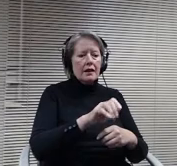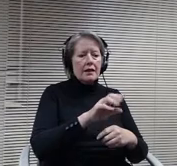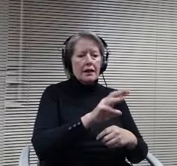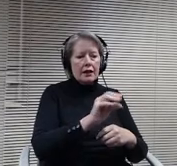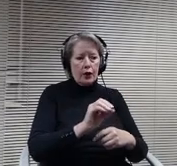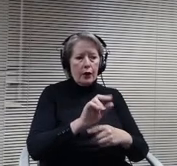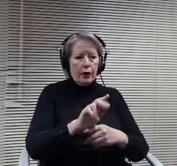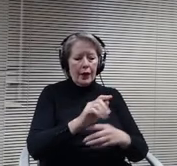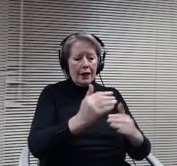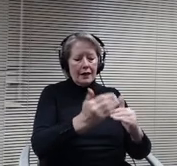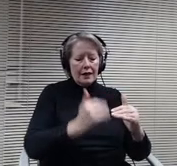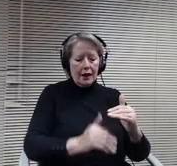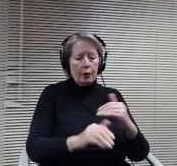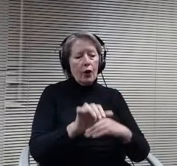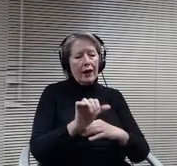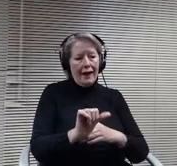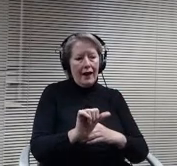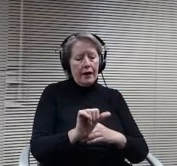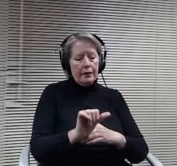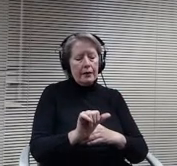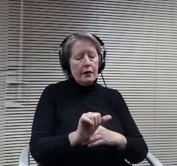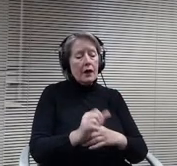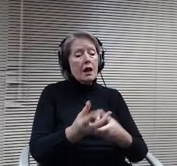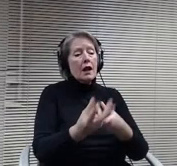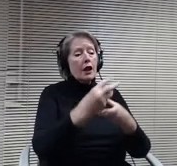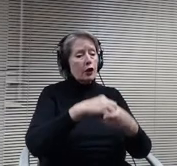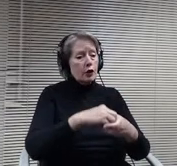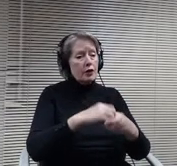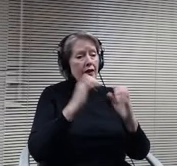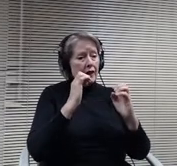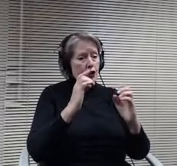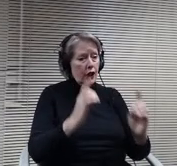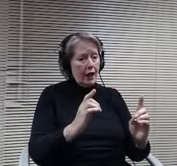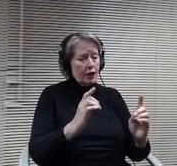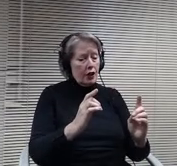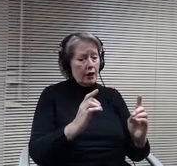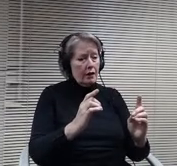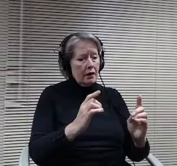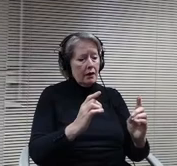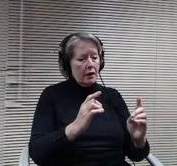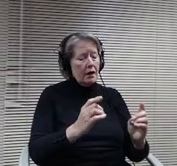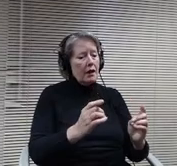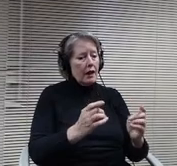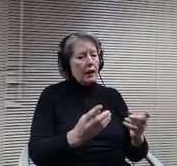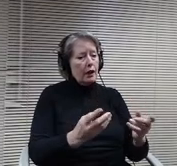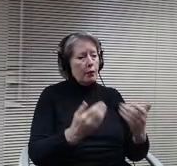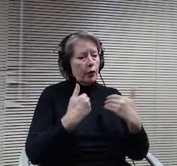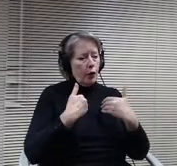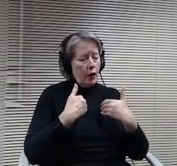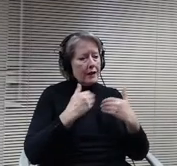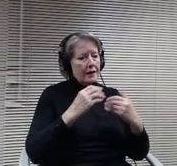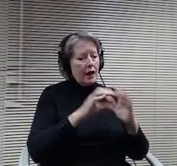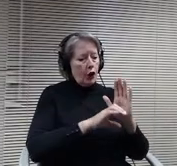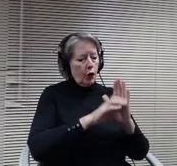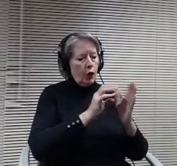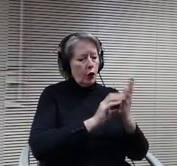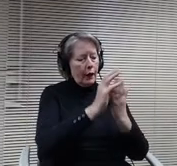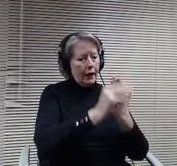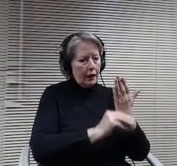Inclusive Education program, one that employs a curriculum that is developed and delivered so that students and staff gain an